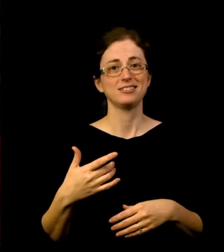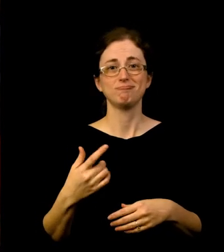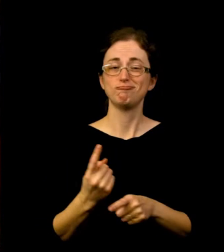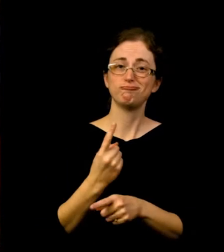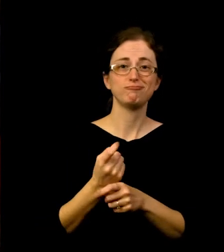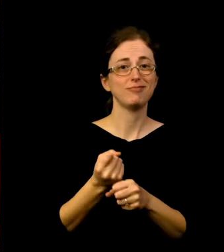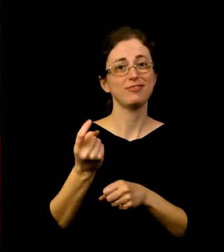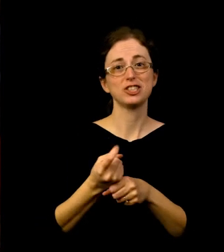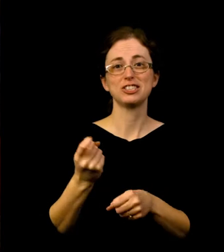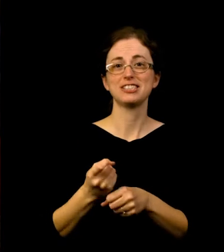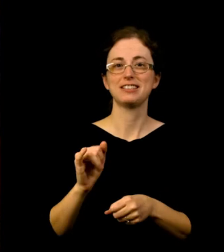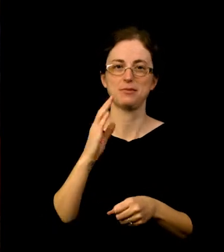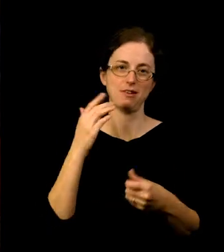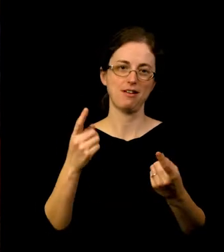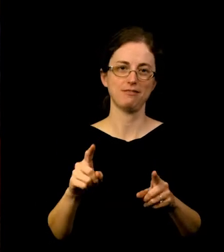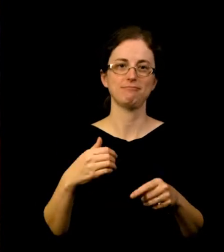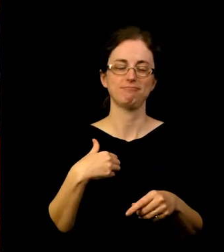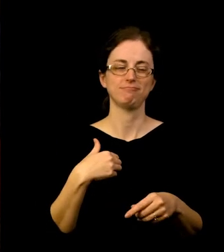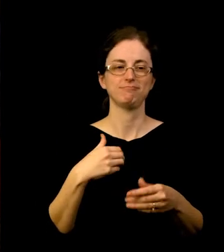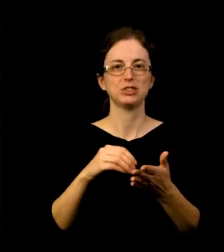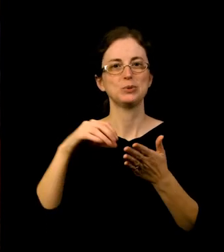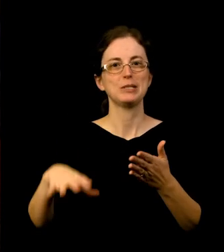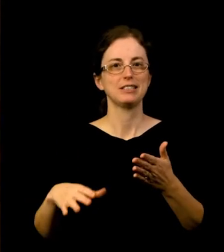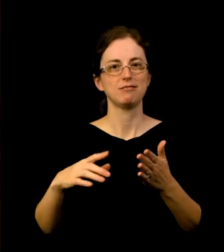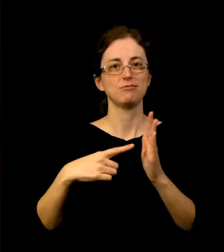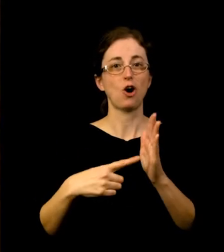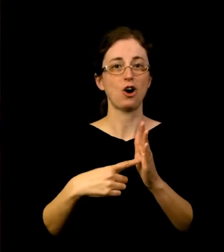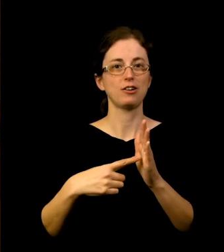this would be a student art exhibition in the Miller Gallery.